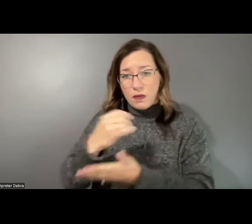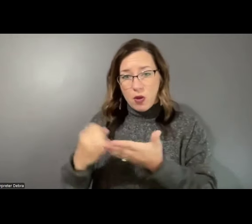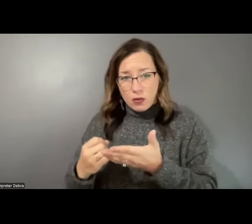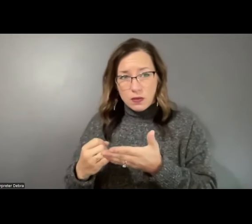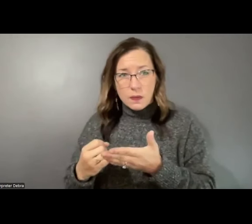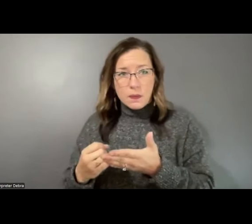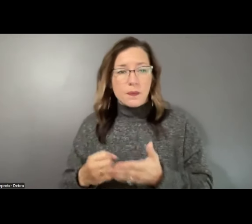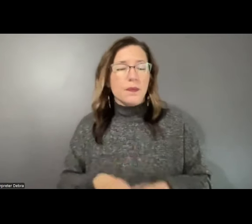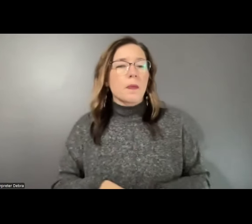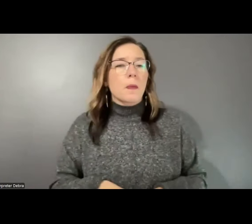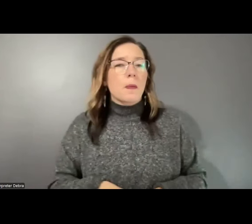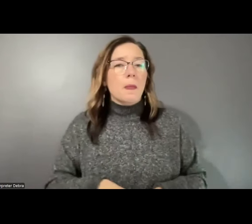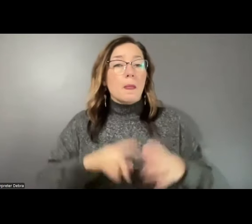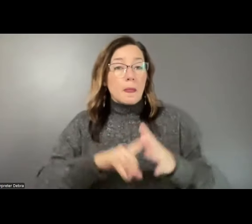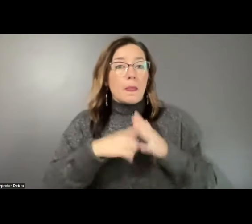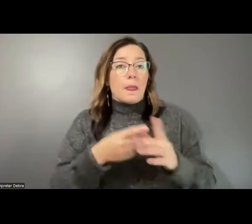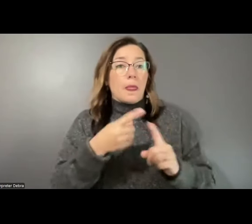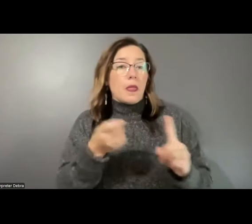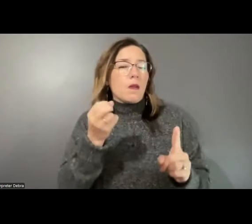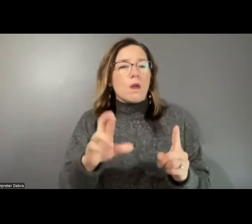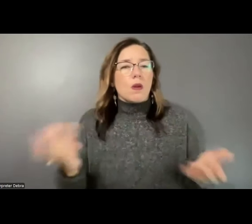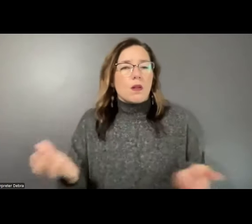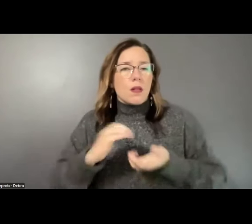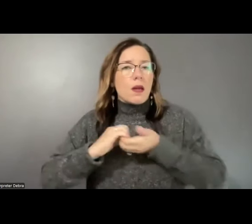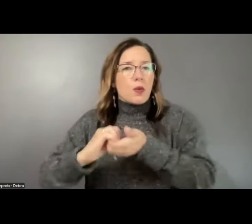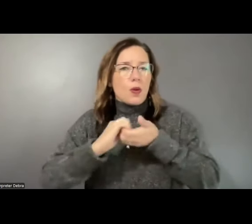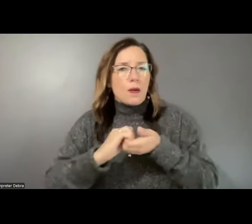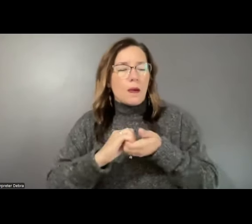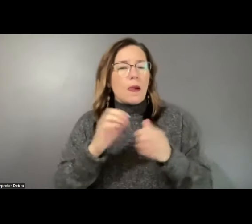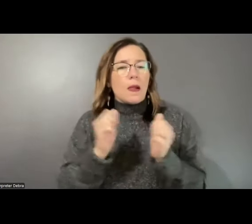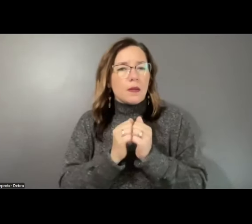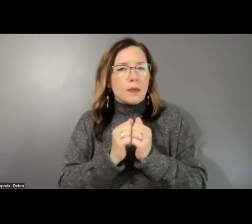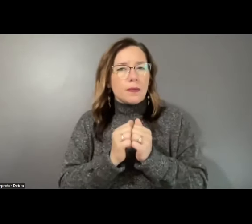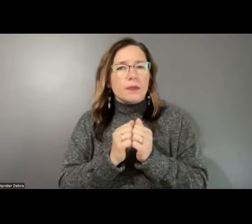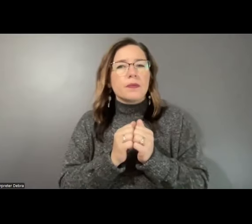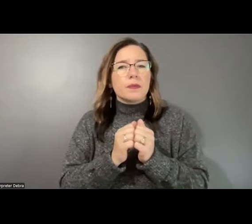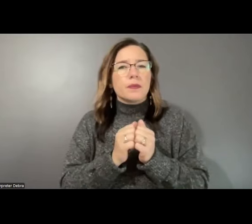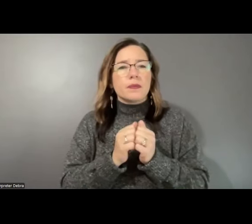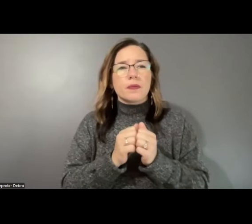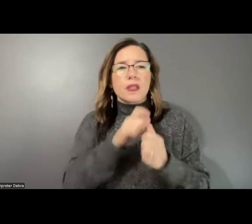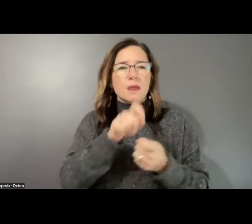Originate from or are in collaboration with the following constituencies encouraged by White House